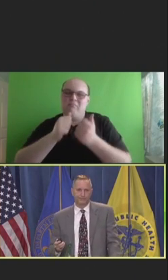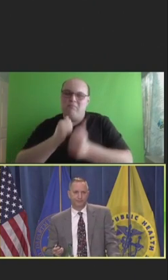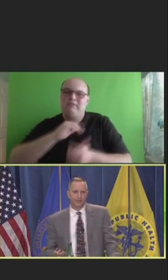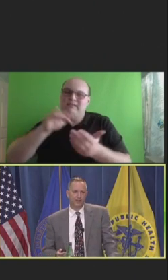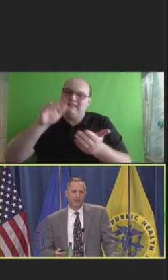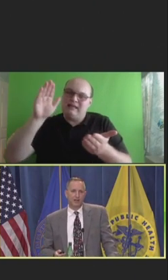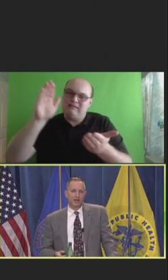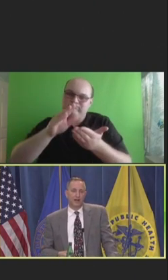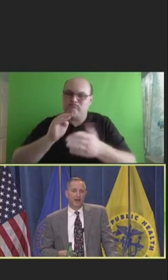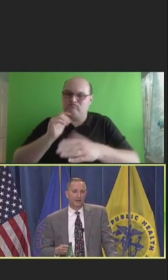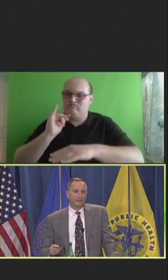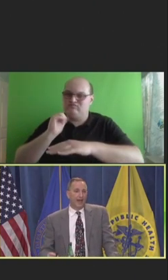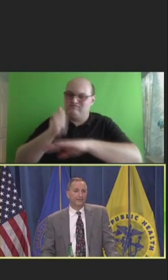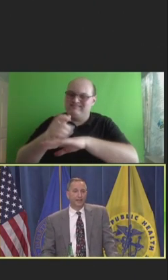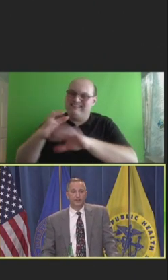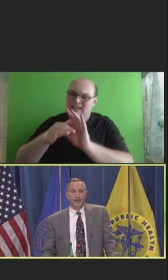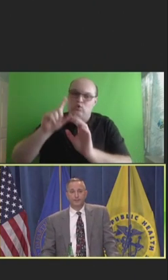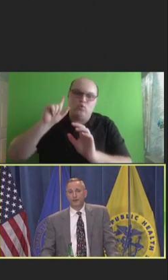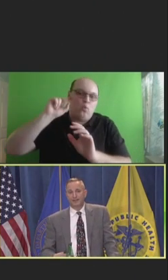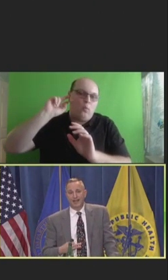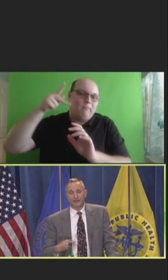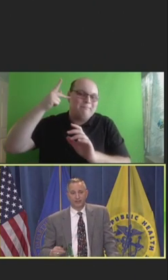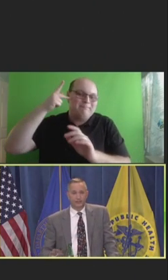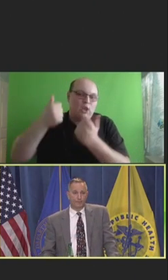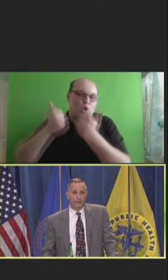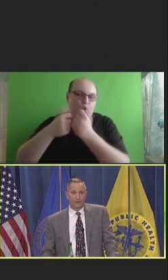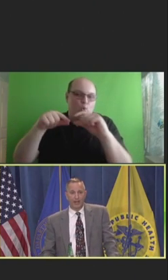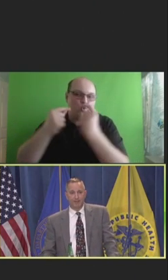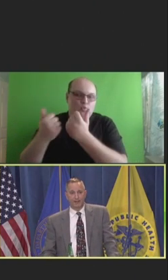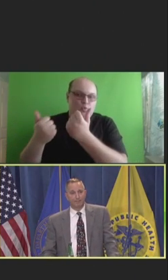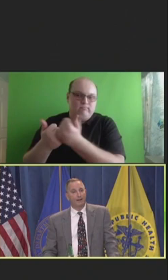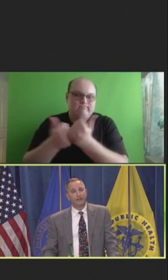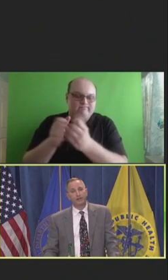Lastly, I would like to point this out to this report that came out of the Public Good